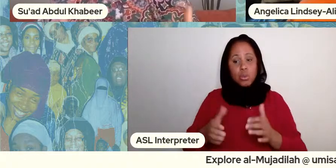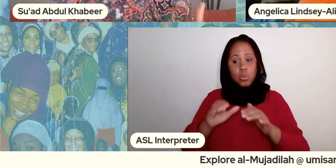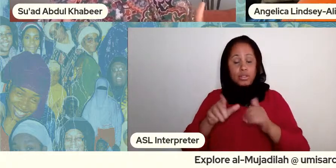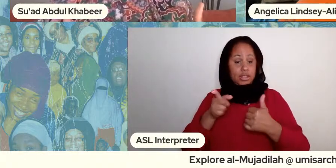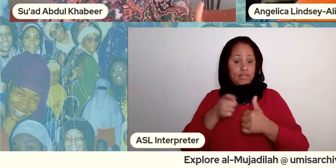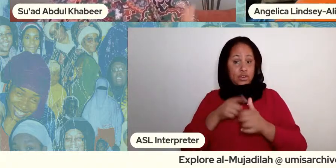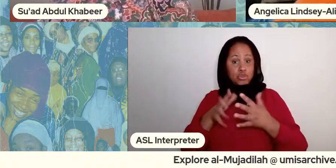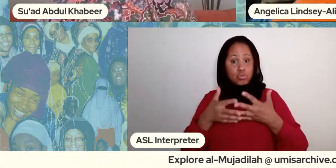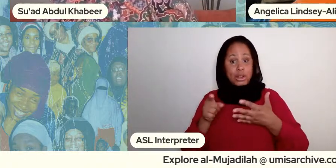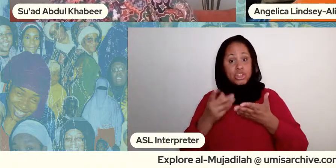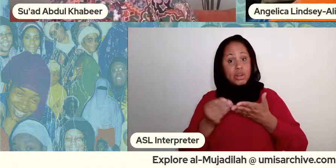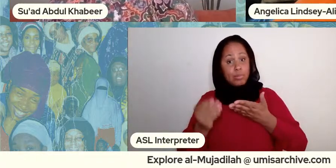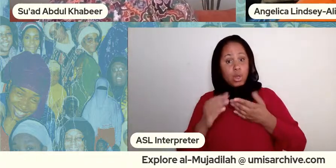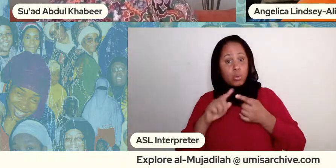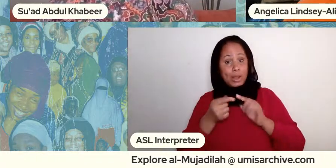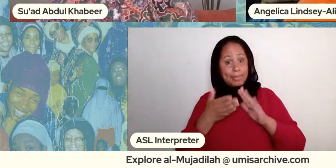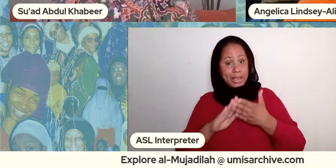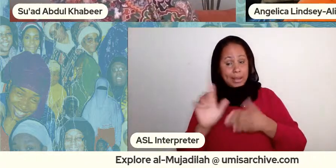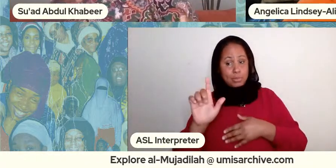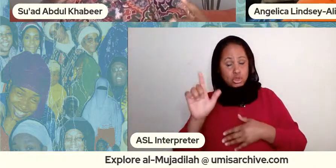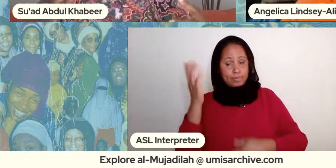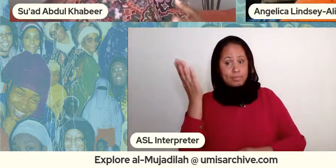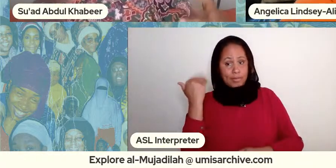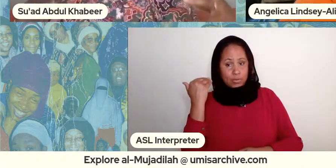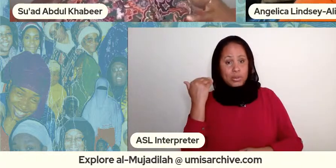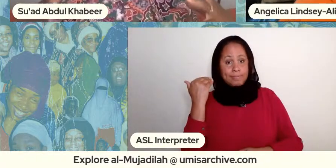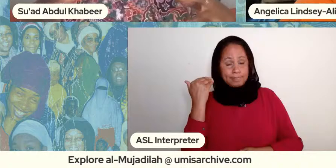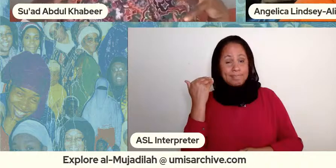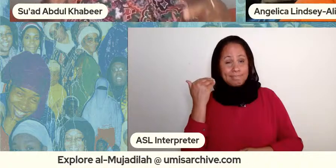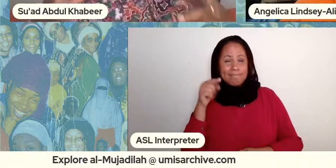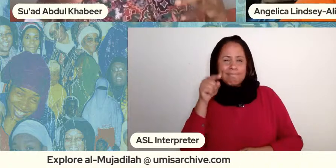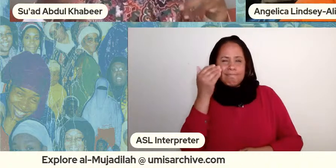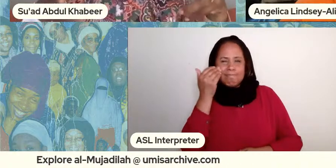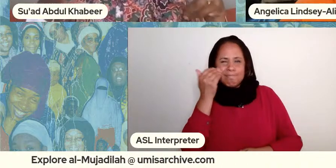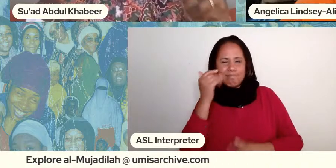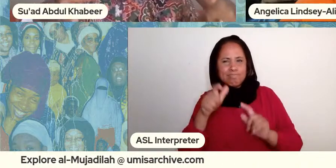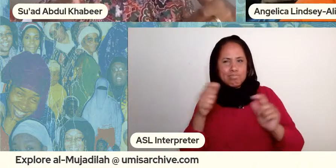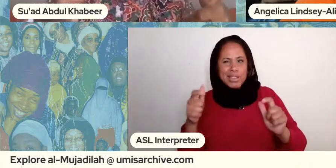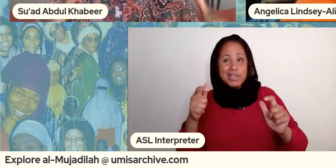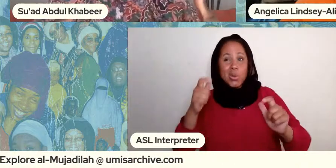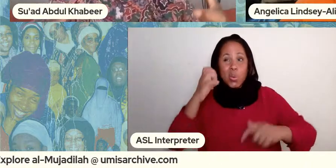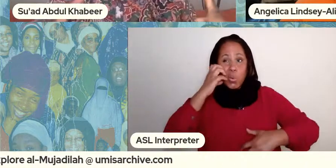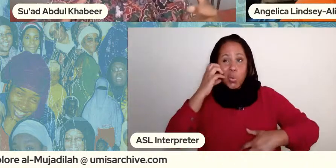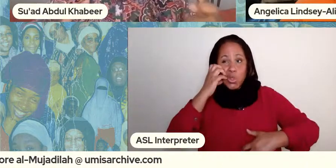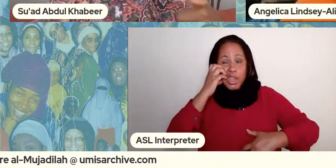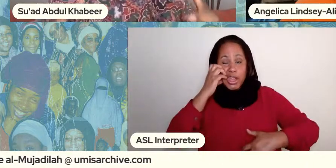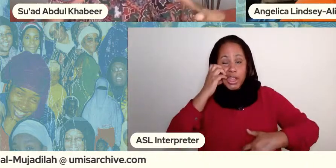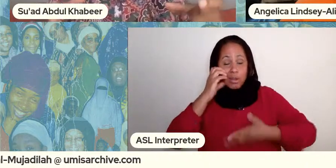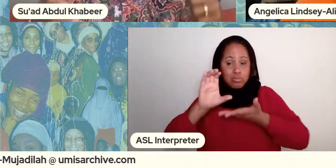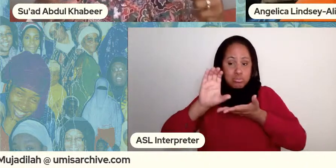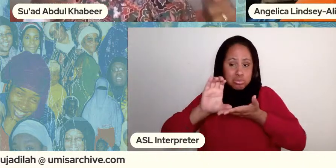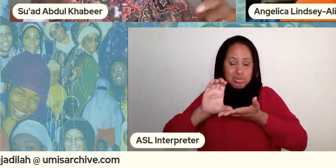when she became muslim and you know it's it's that it's that big thick green use of ali quran right